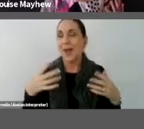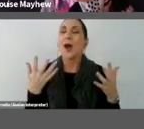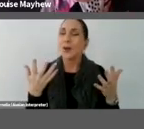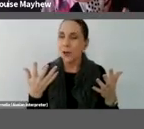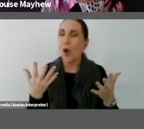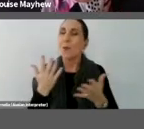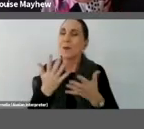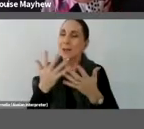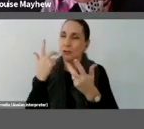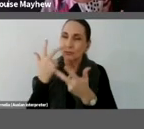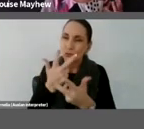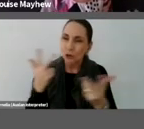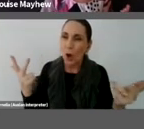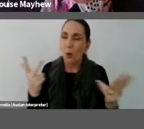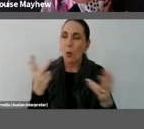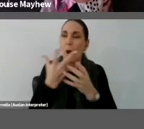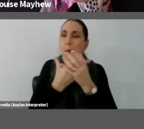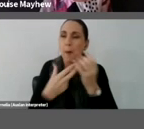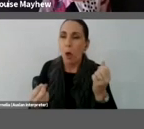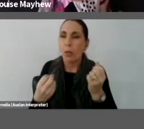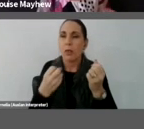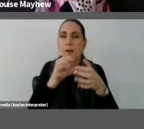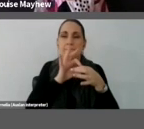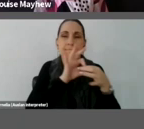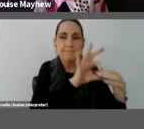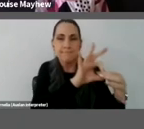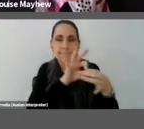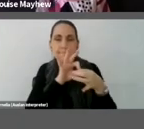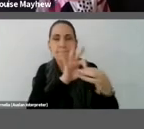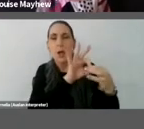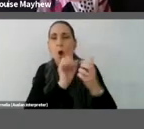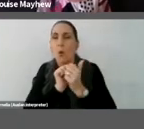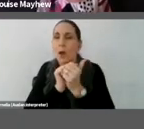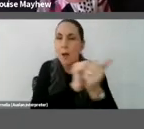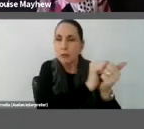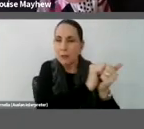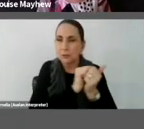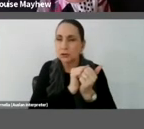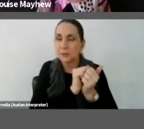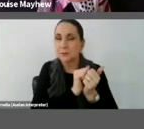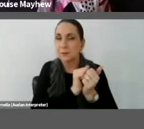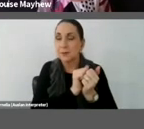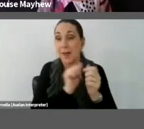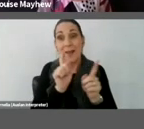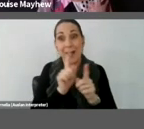cooperation and collaboration, but also individuality.